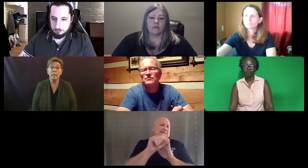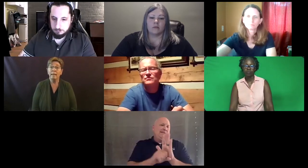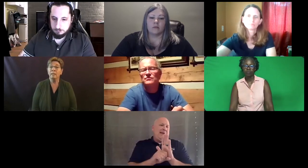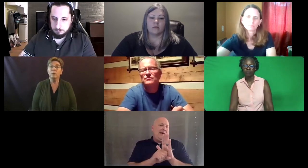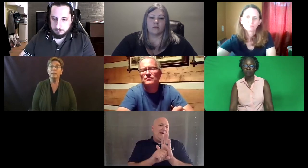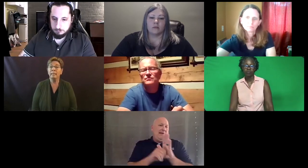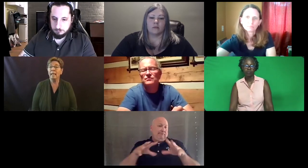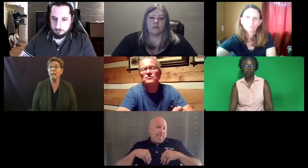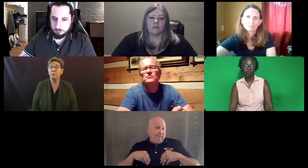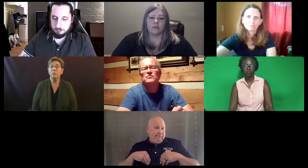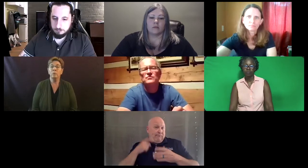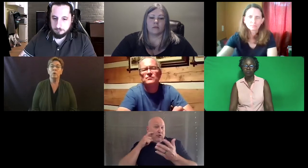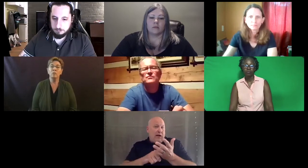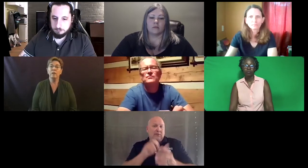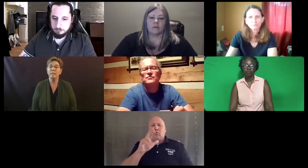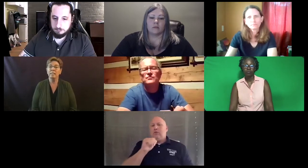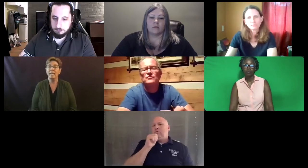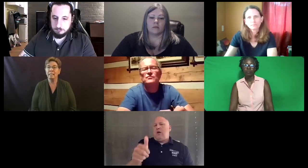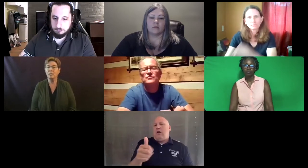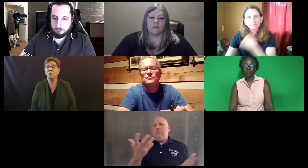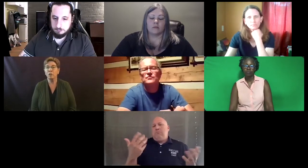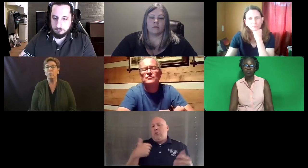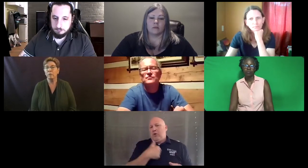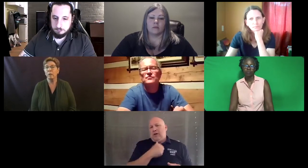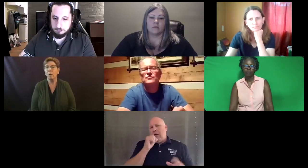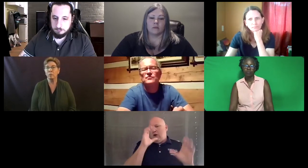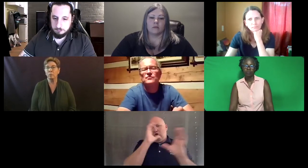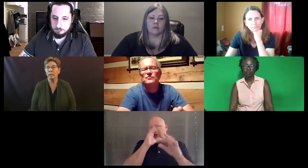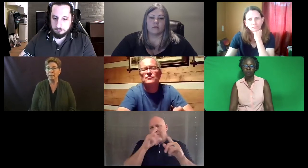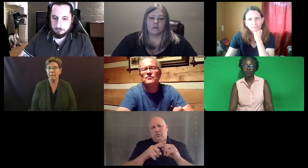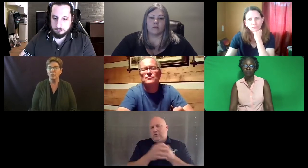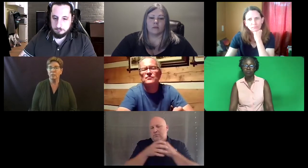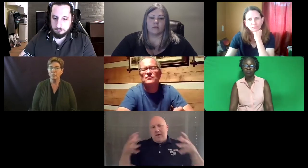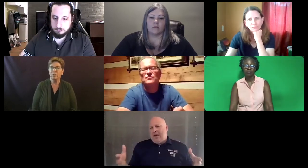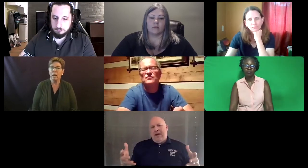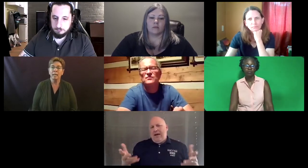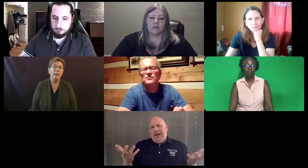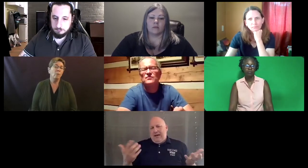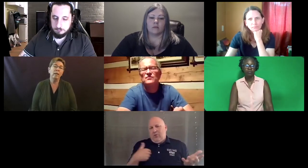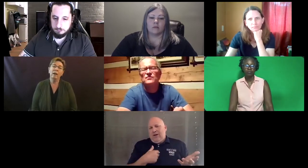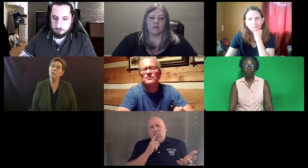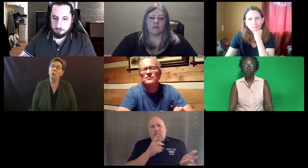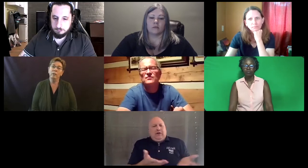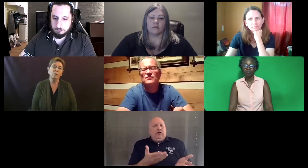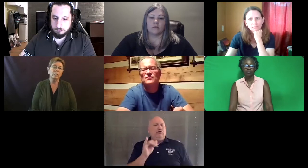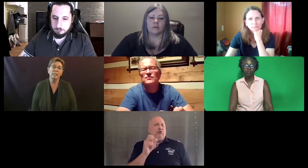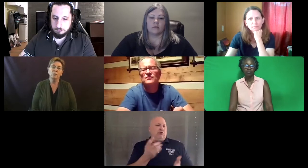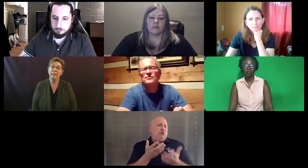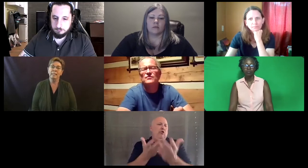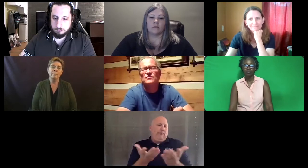that's up for those various tests if they want to recognize that. We have no interest in expanding.